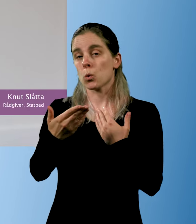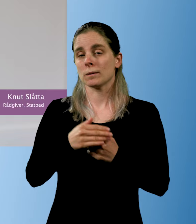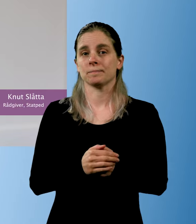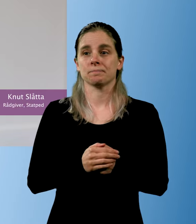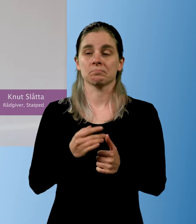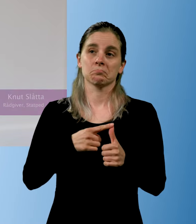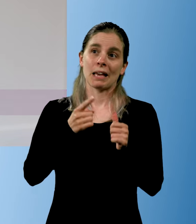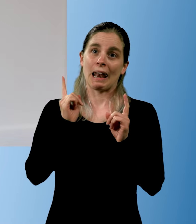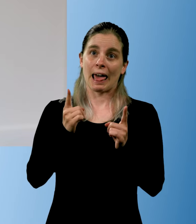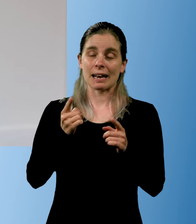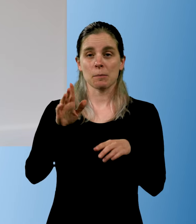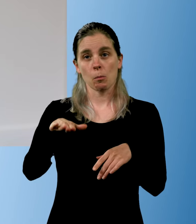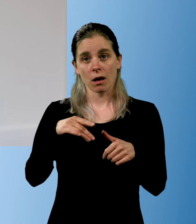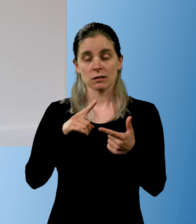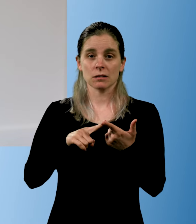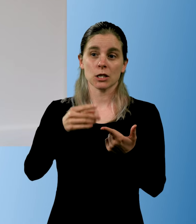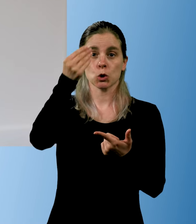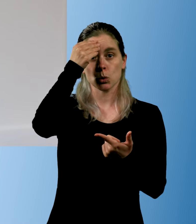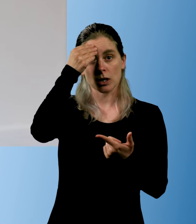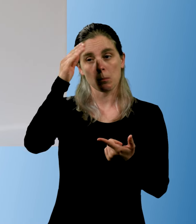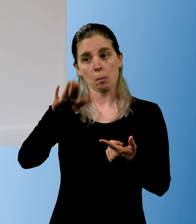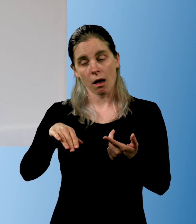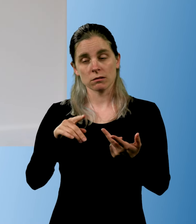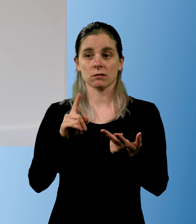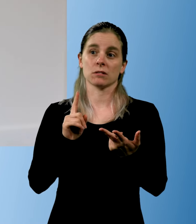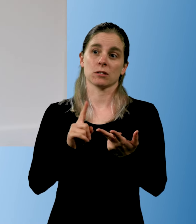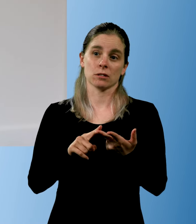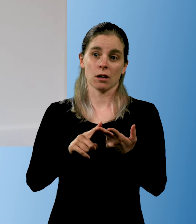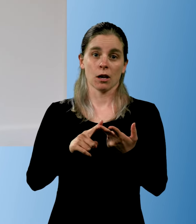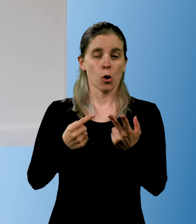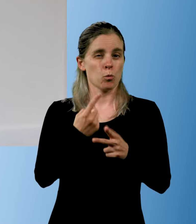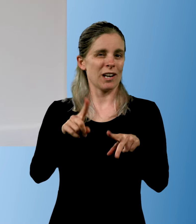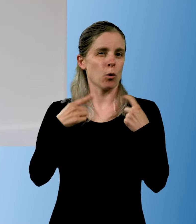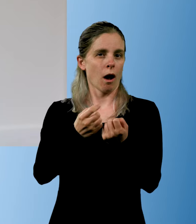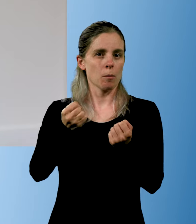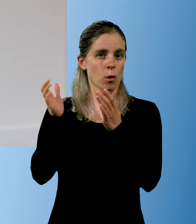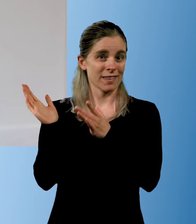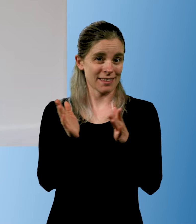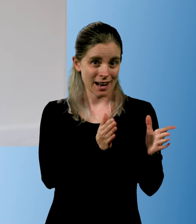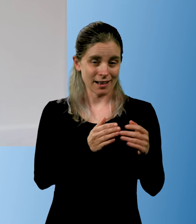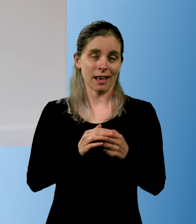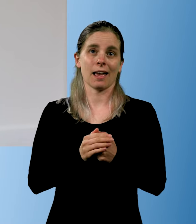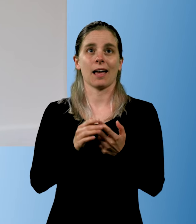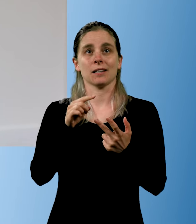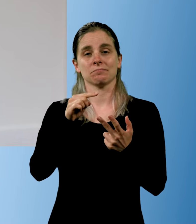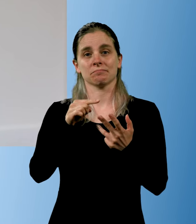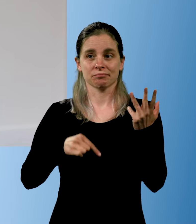You need teachers, you need knowledge. The rooms might have to be facilitated.